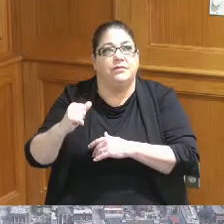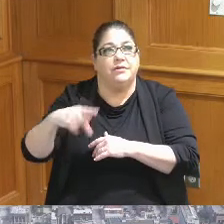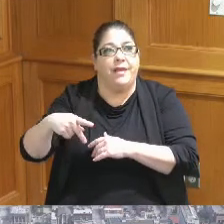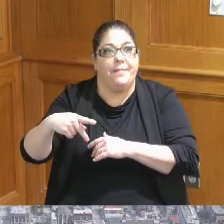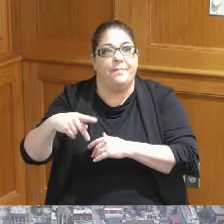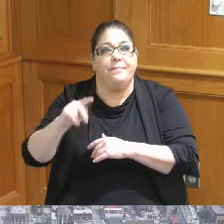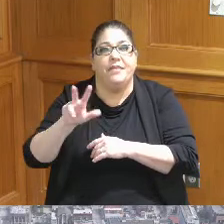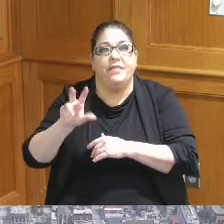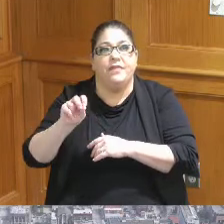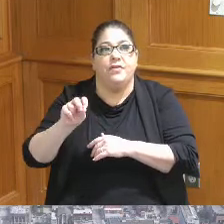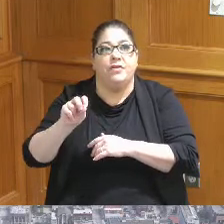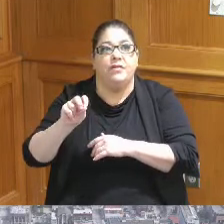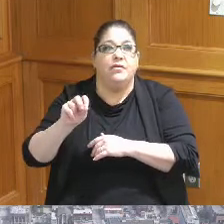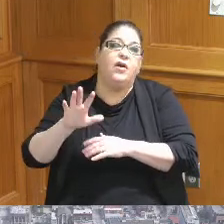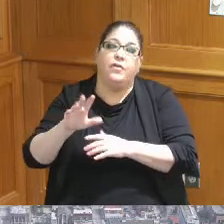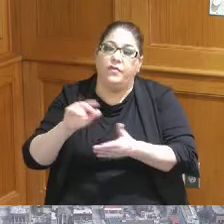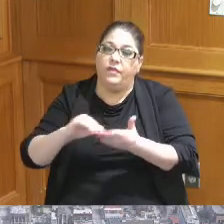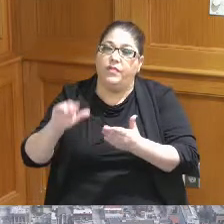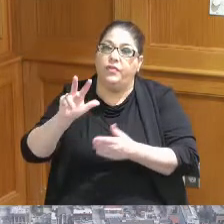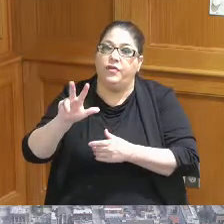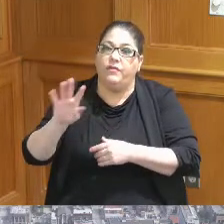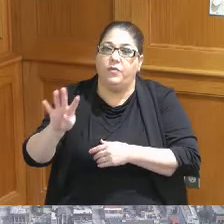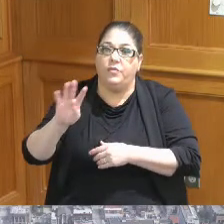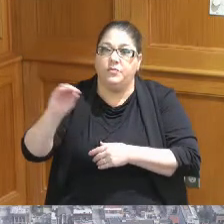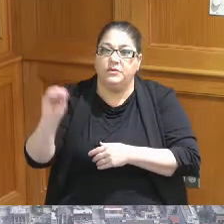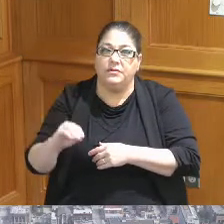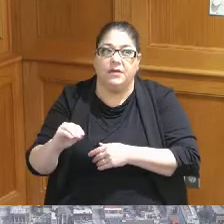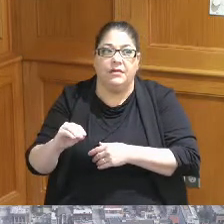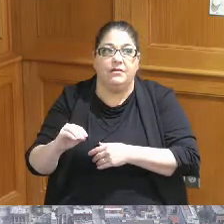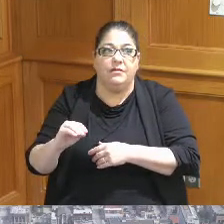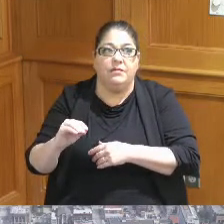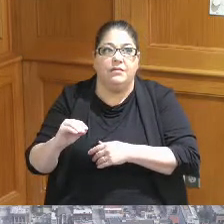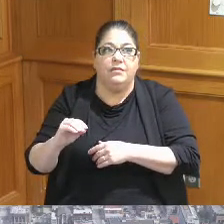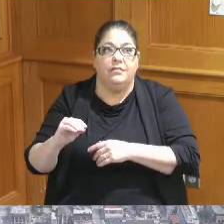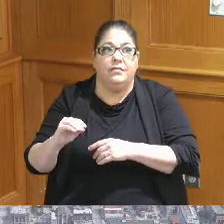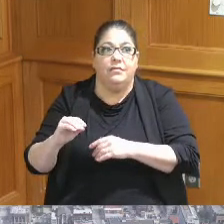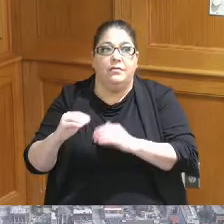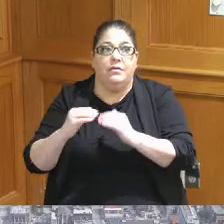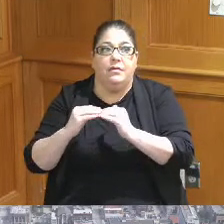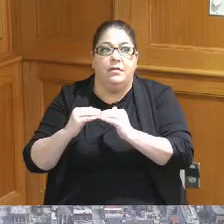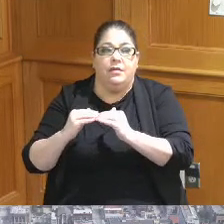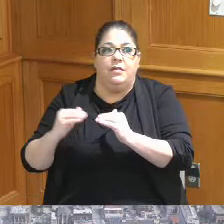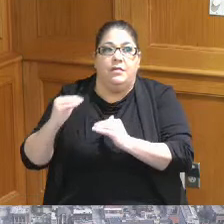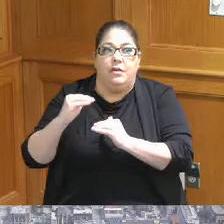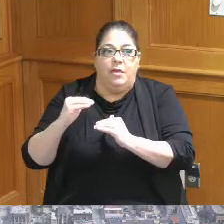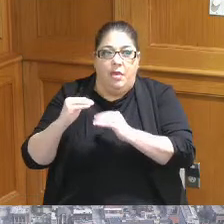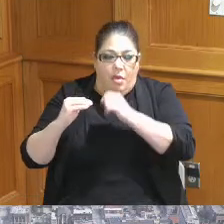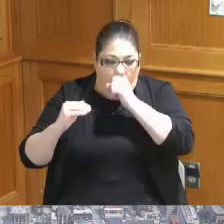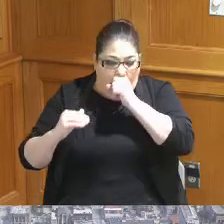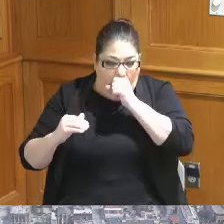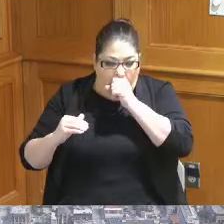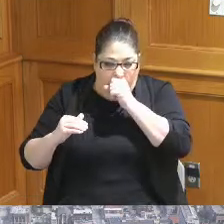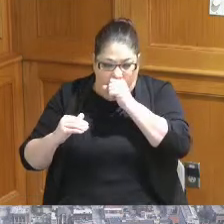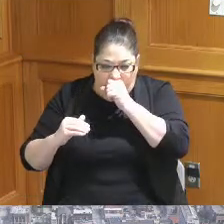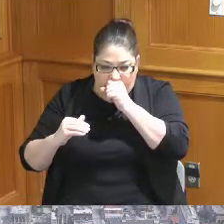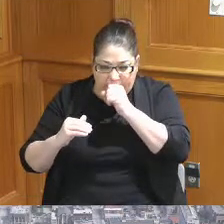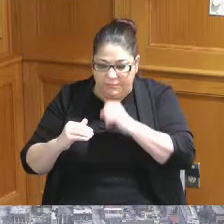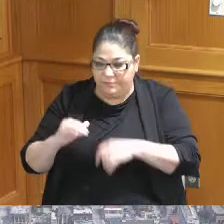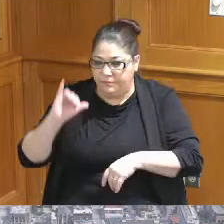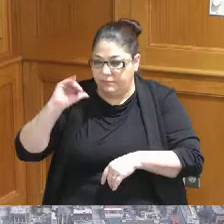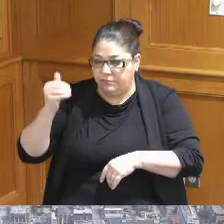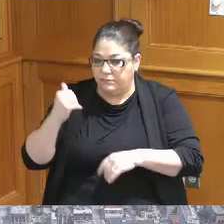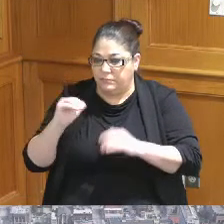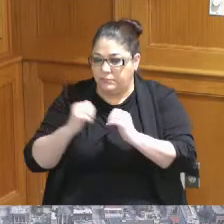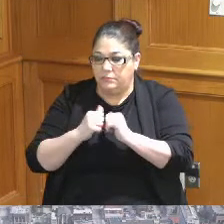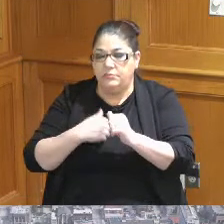around 34 percent that is not out of out of whack with with the industry I was reading an article